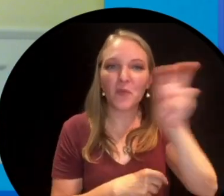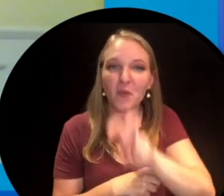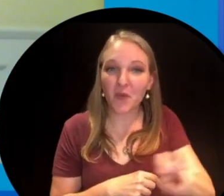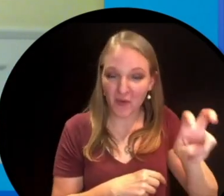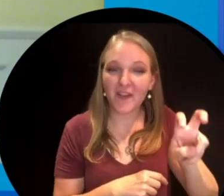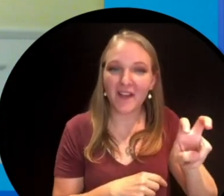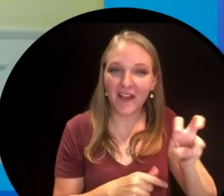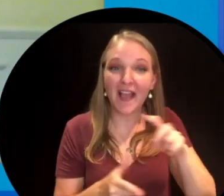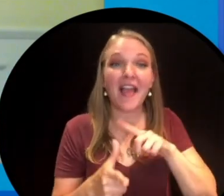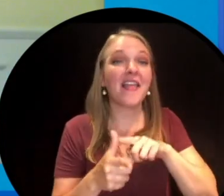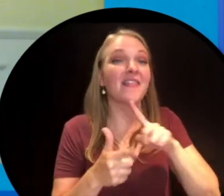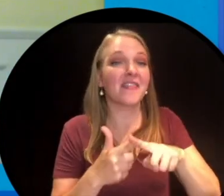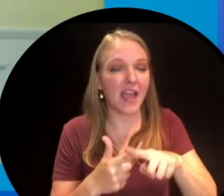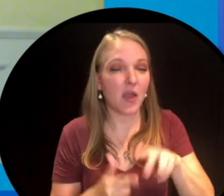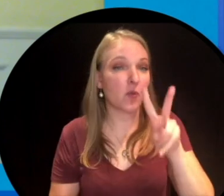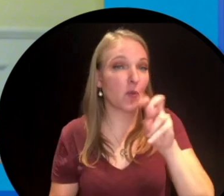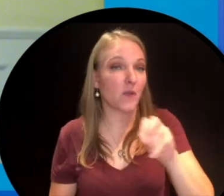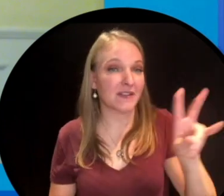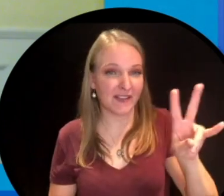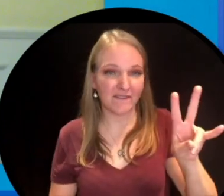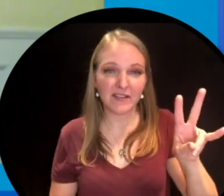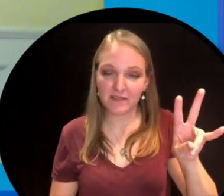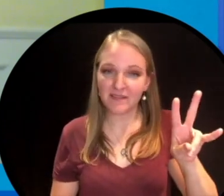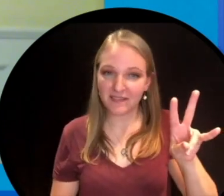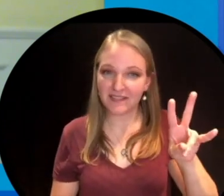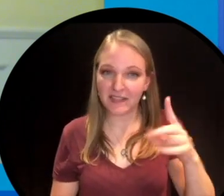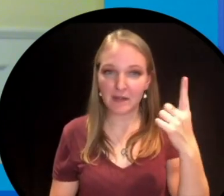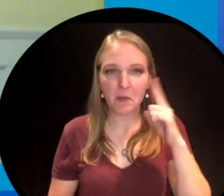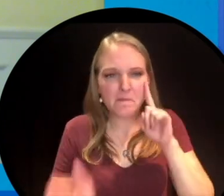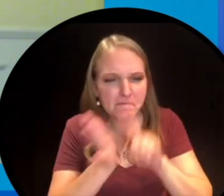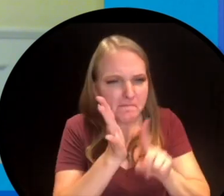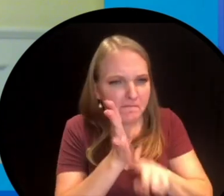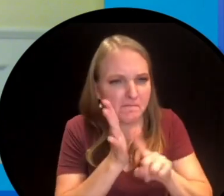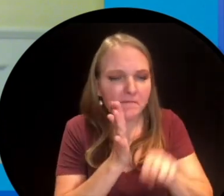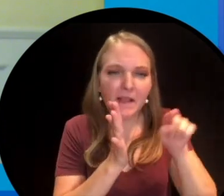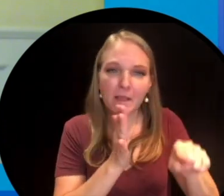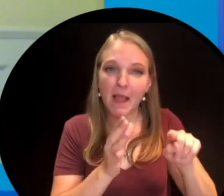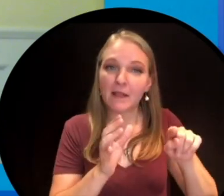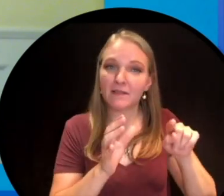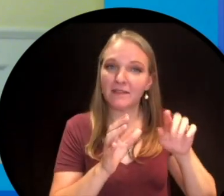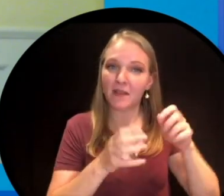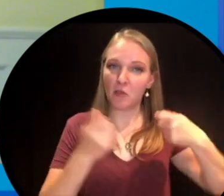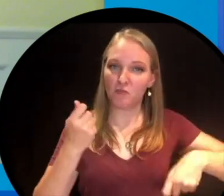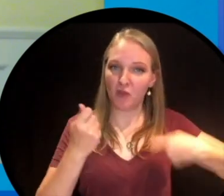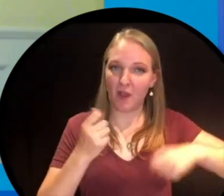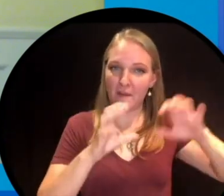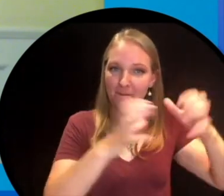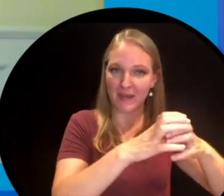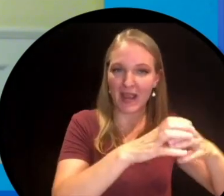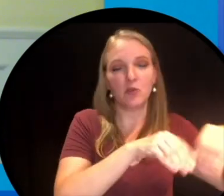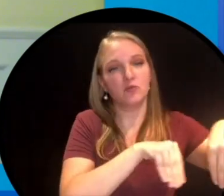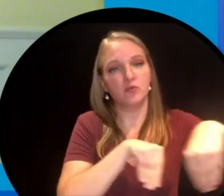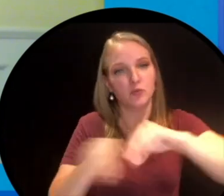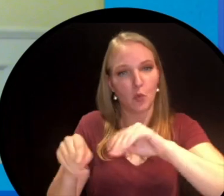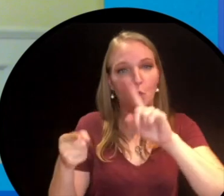and they used it as a touring van and eventually in 2007 someone looked into this and the rock band